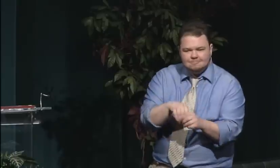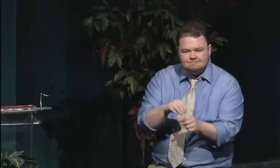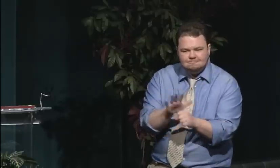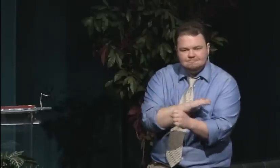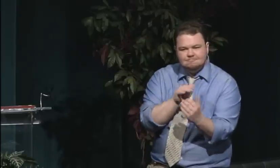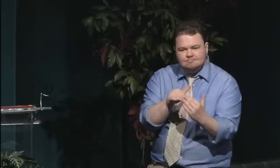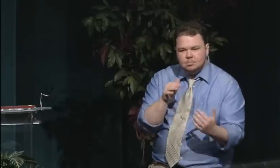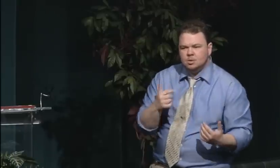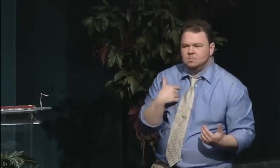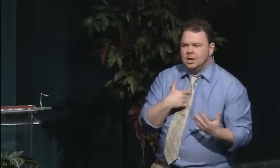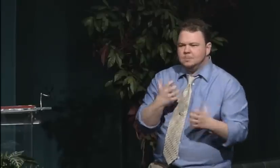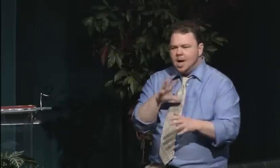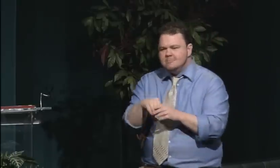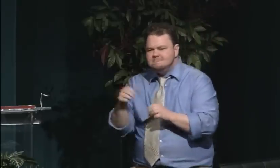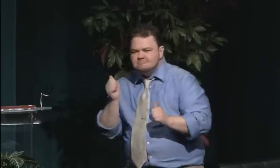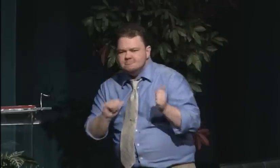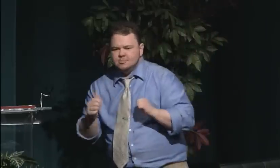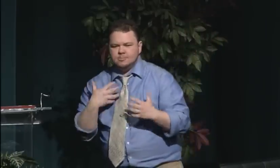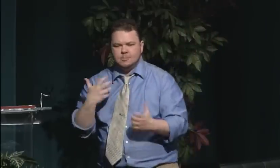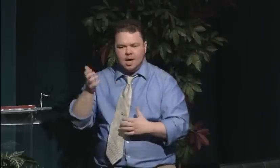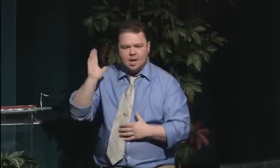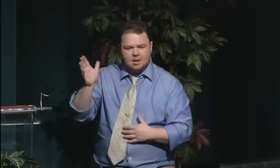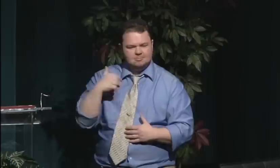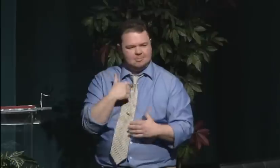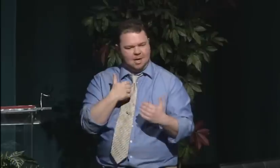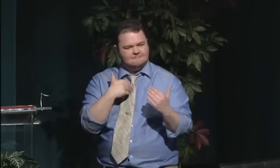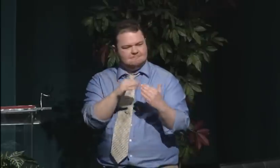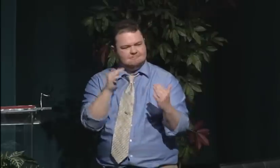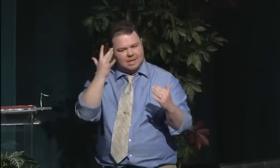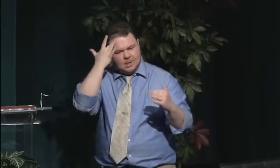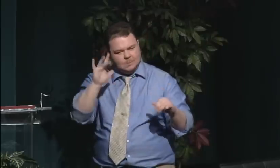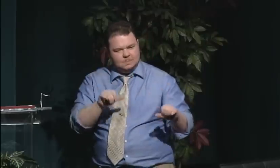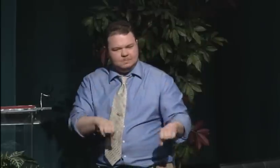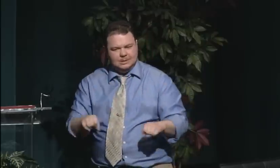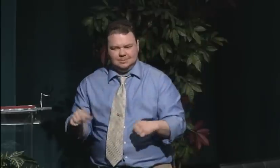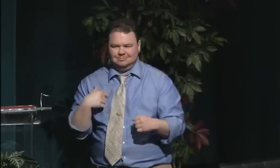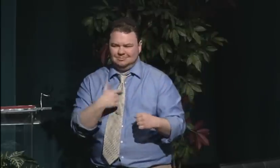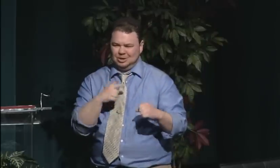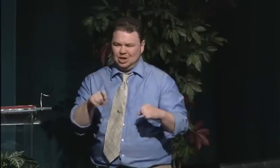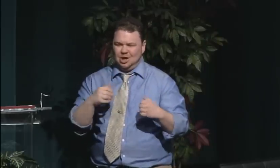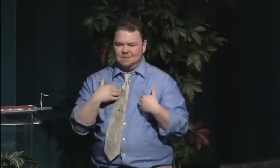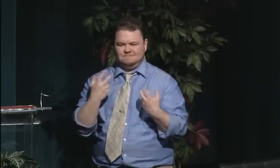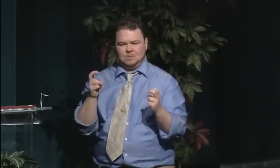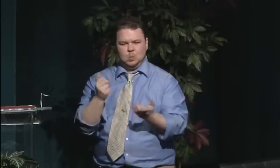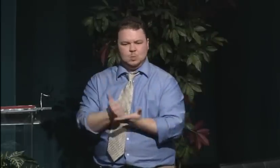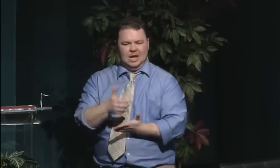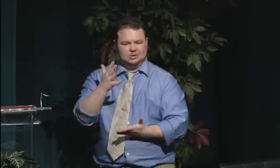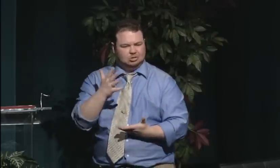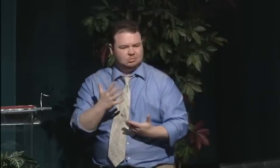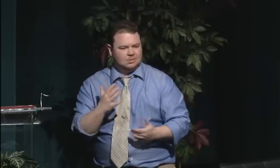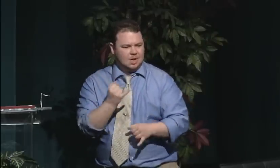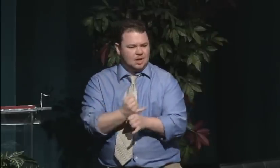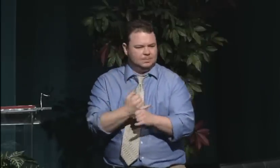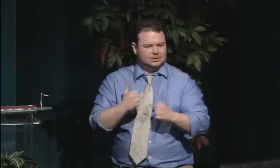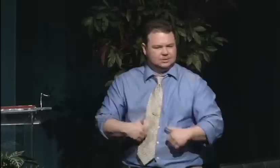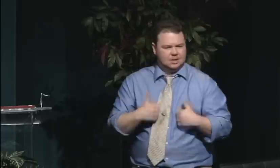on Kendall Green and the women suffered through that. They persevered. They did not take it easily.